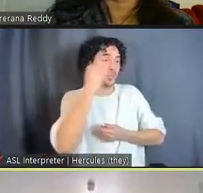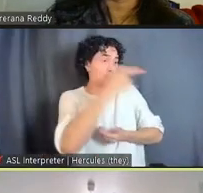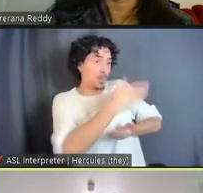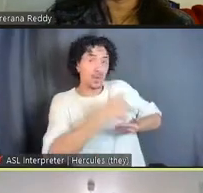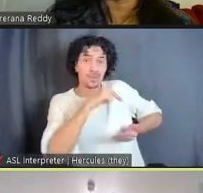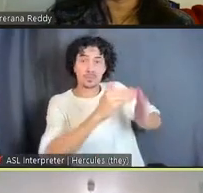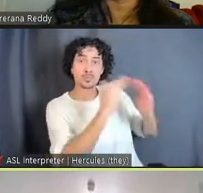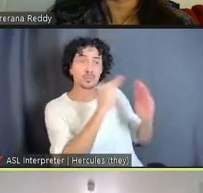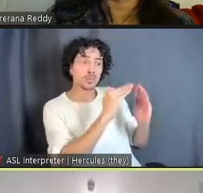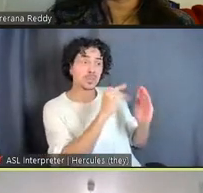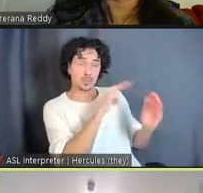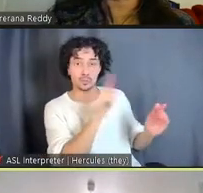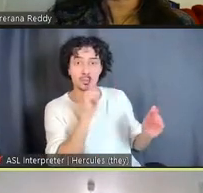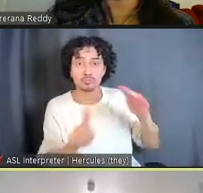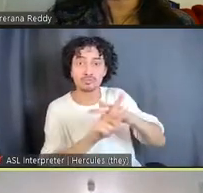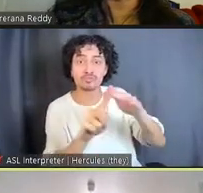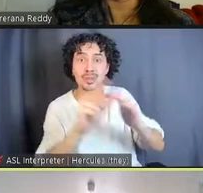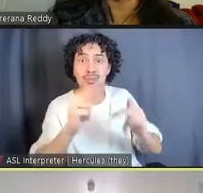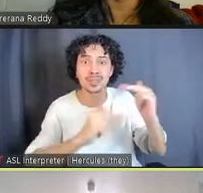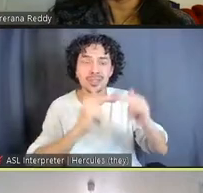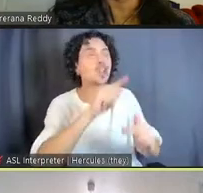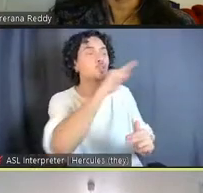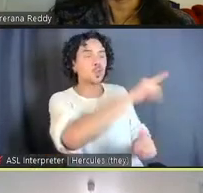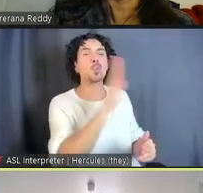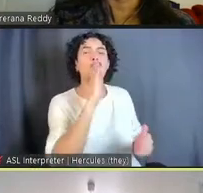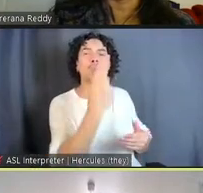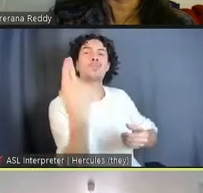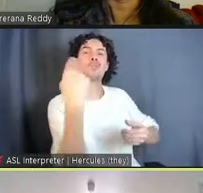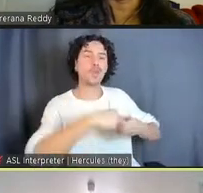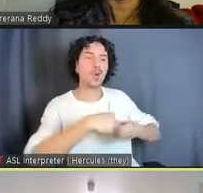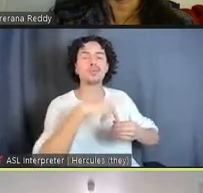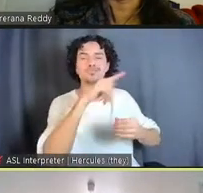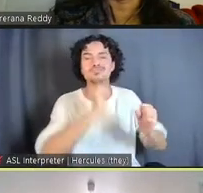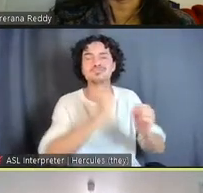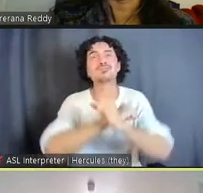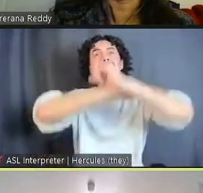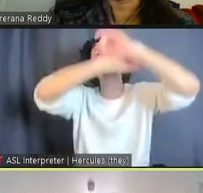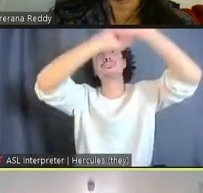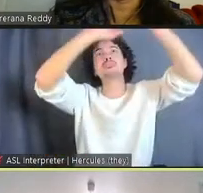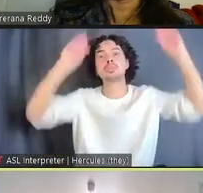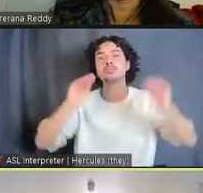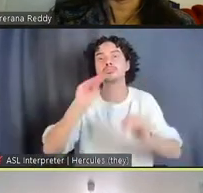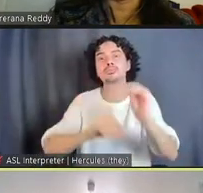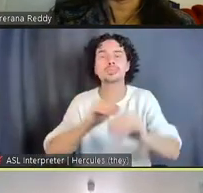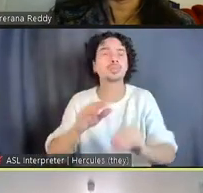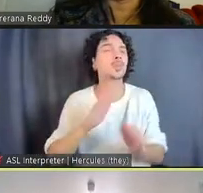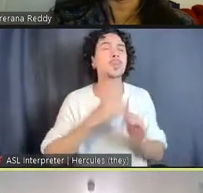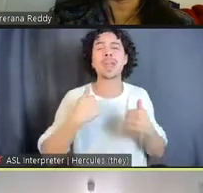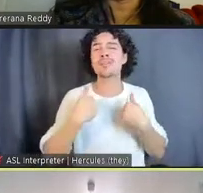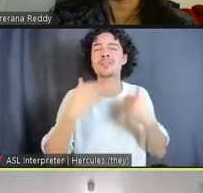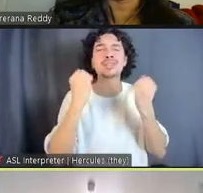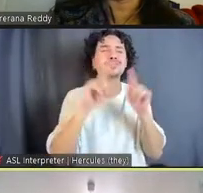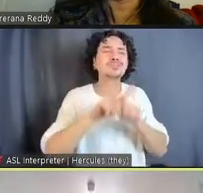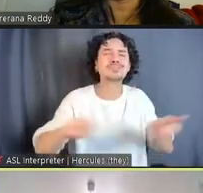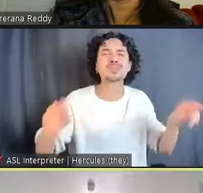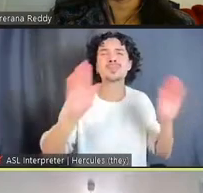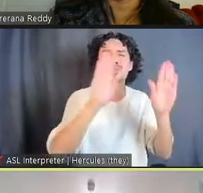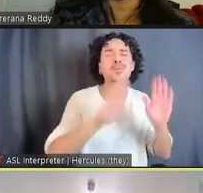should be involved in the imagining of it. So, we create wonderful games and tools that help the community learn about